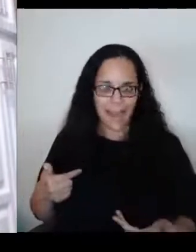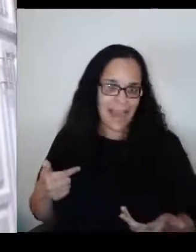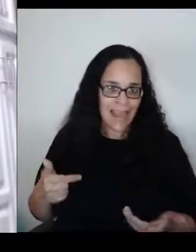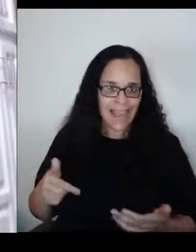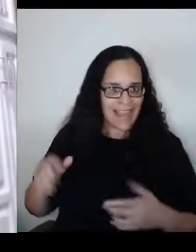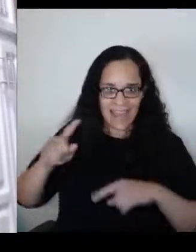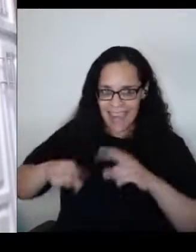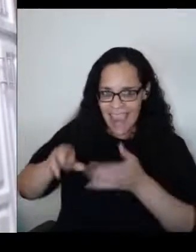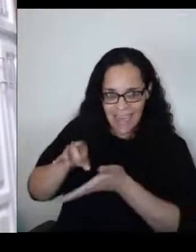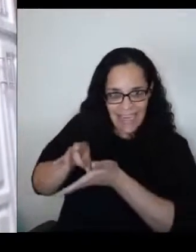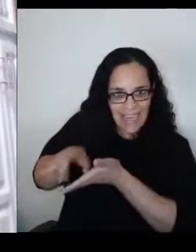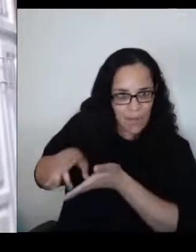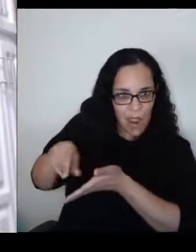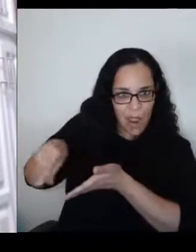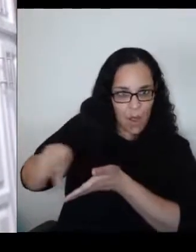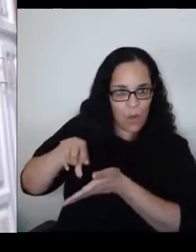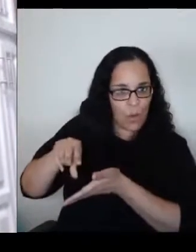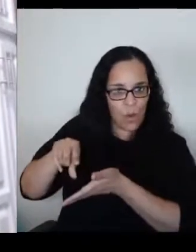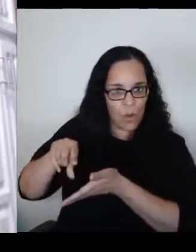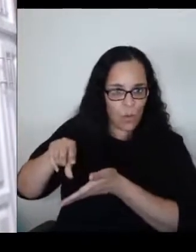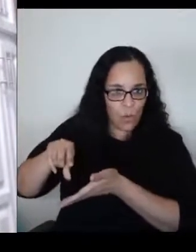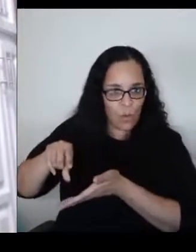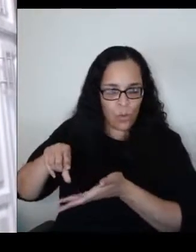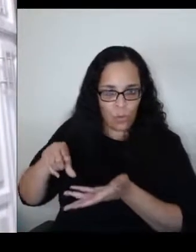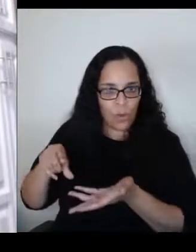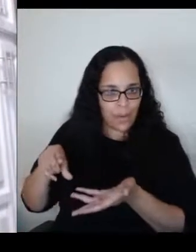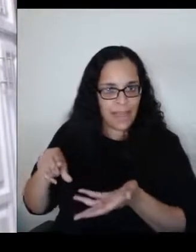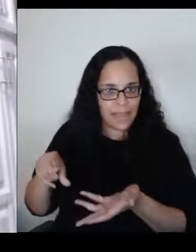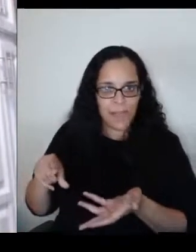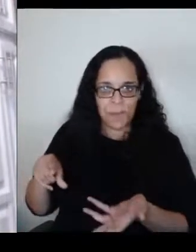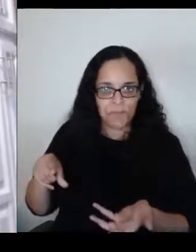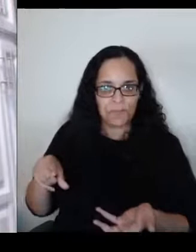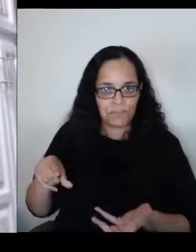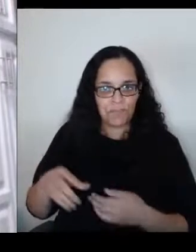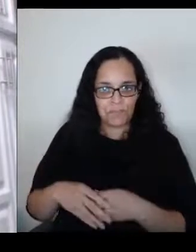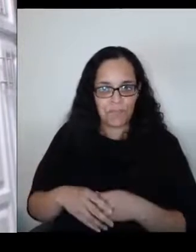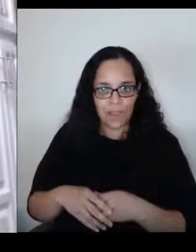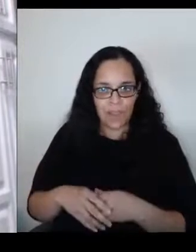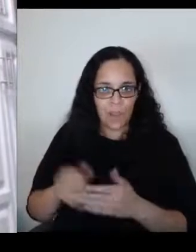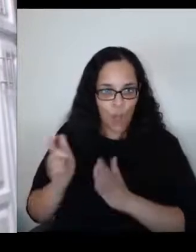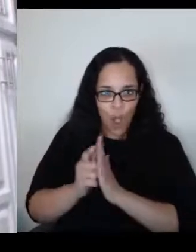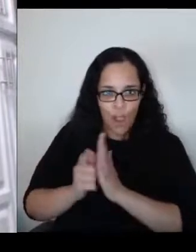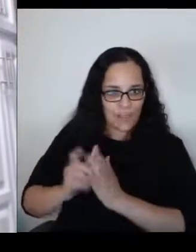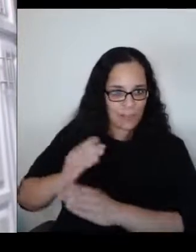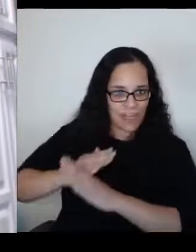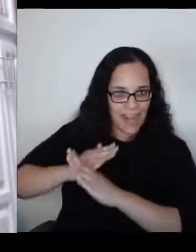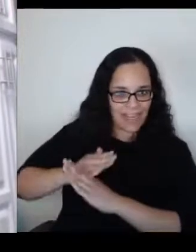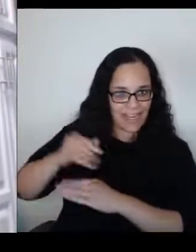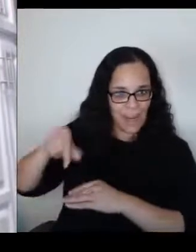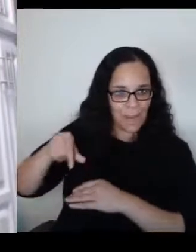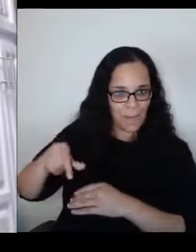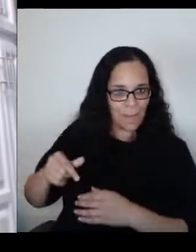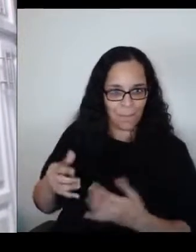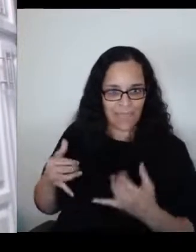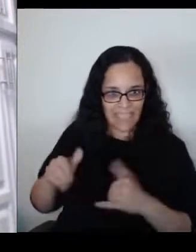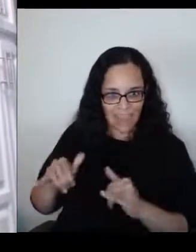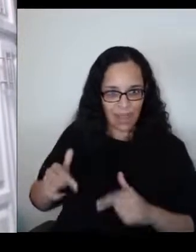They are surveilling him but so far, he's still here. So talk about fear.